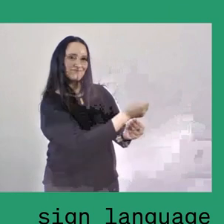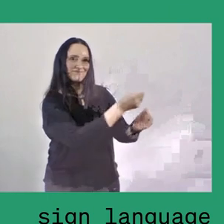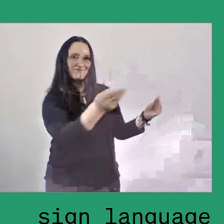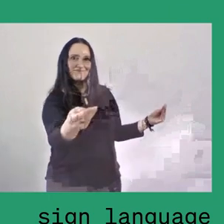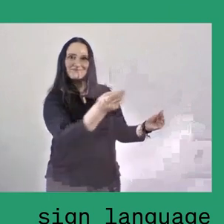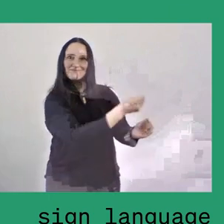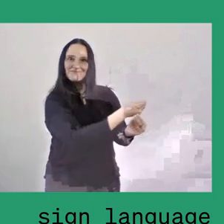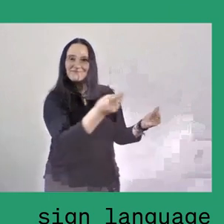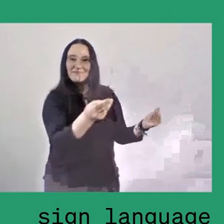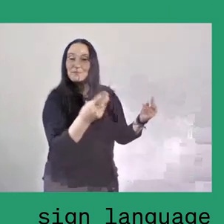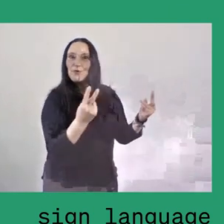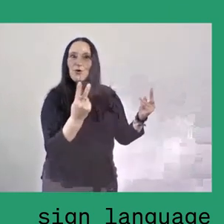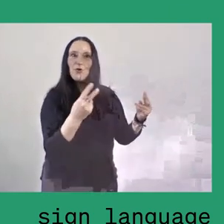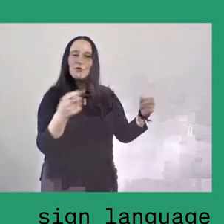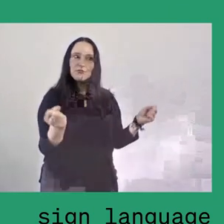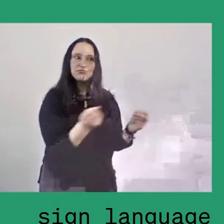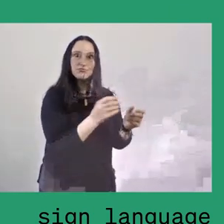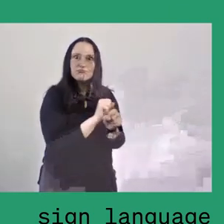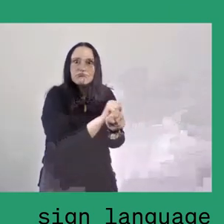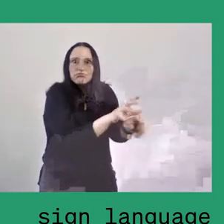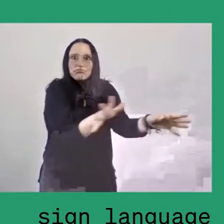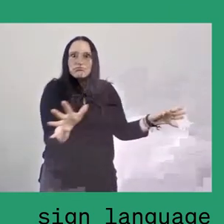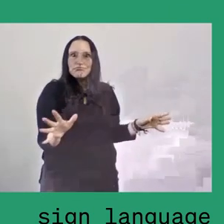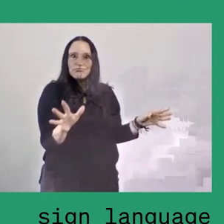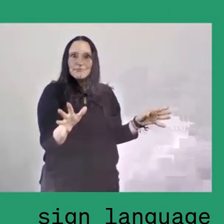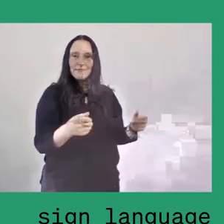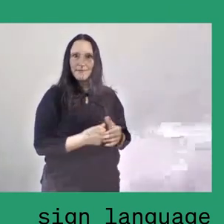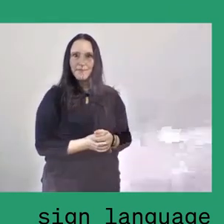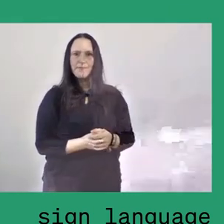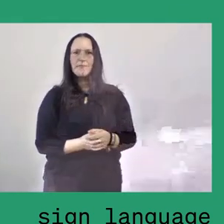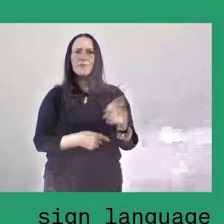Sometimes especially they do it during kampung festivals